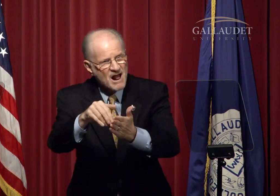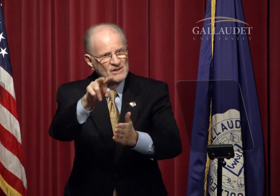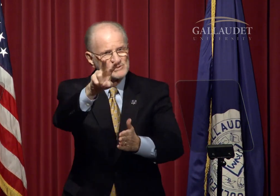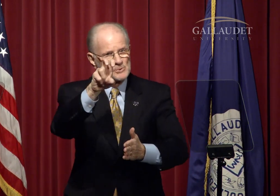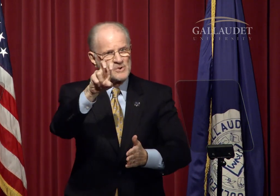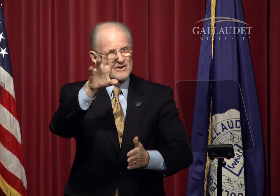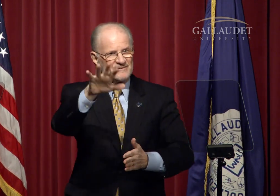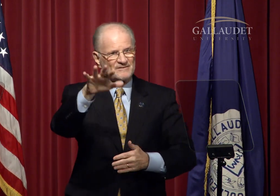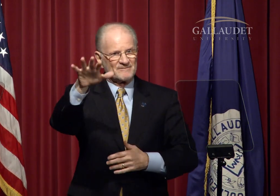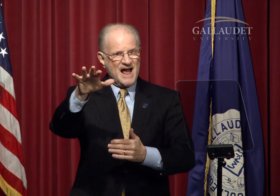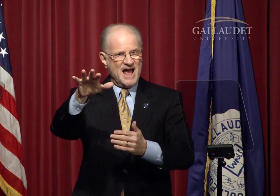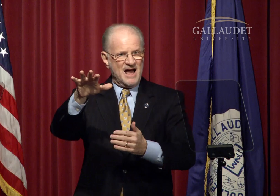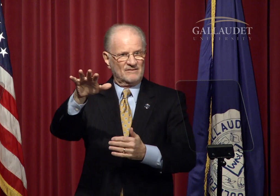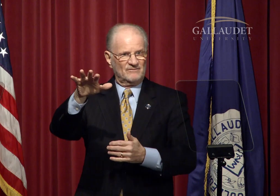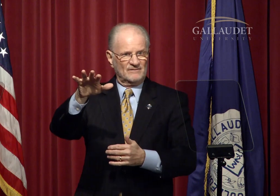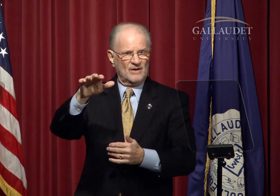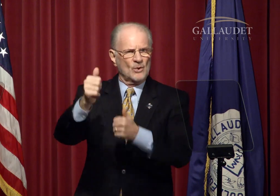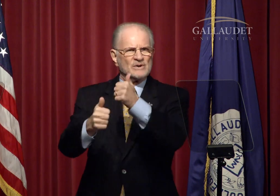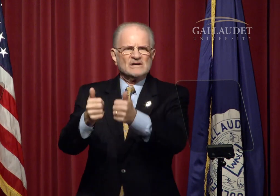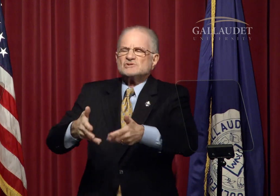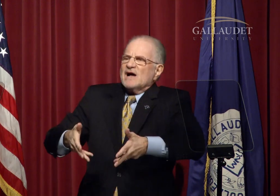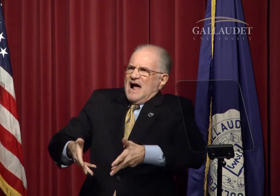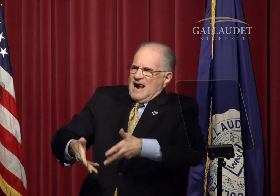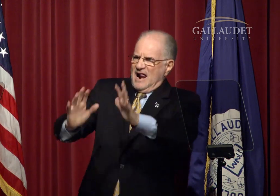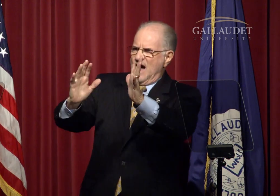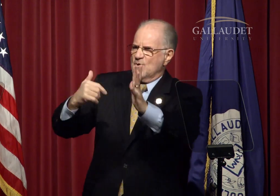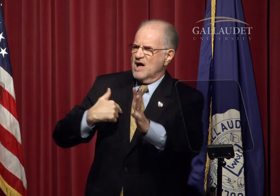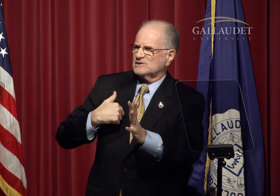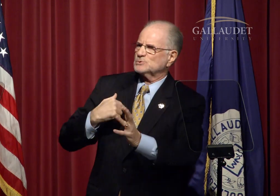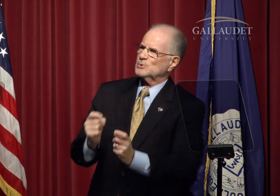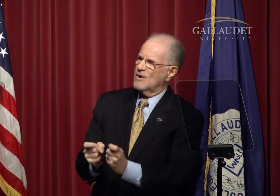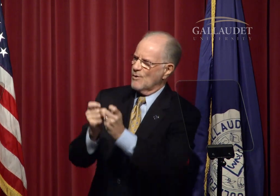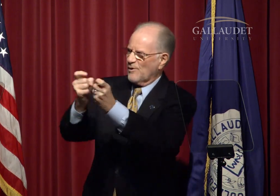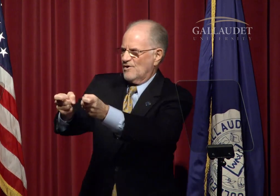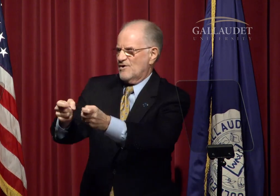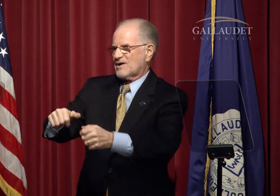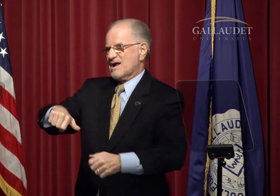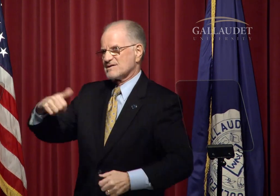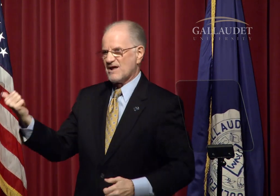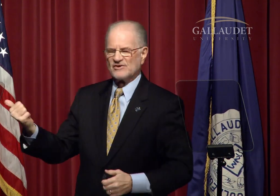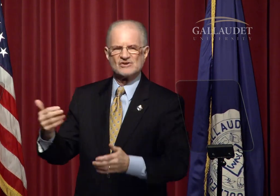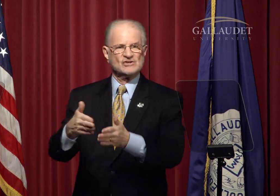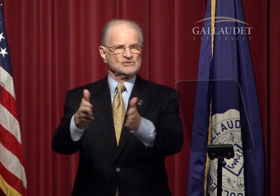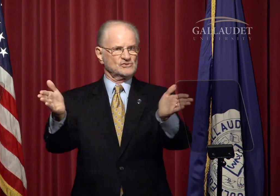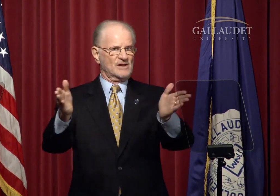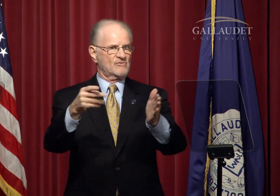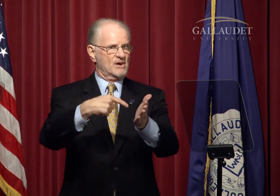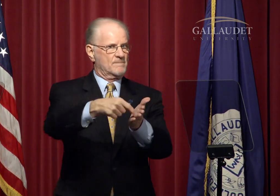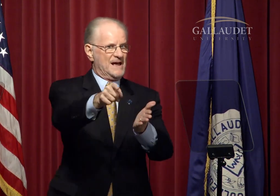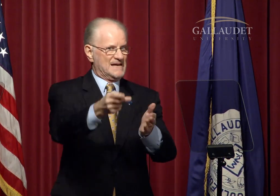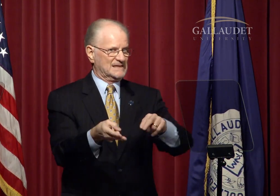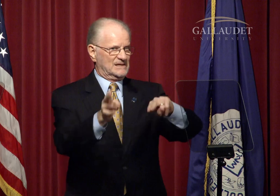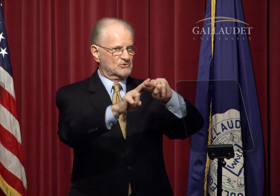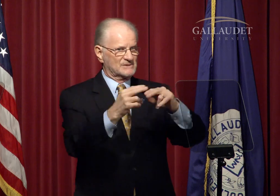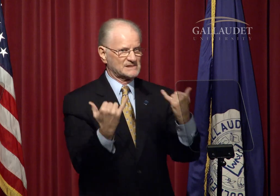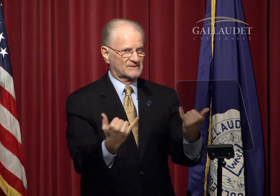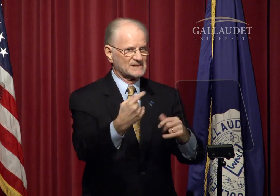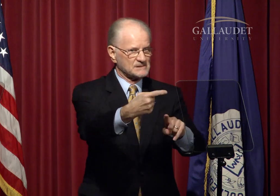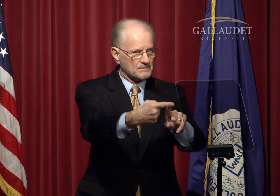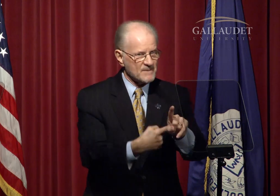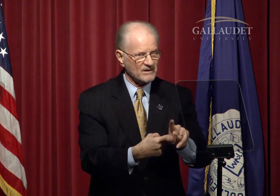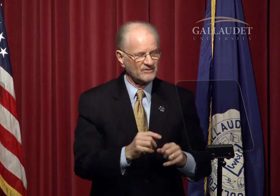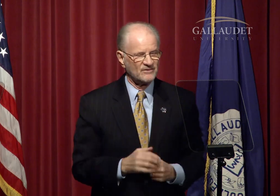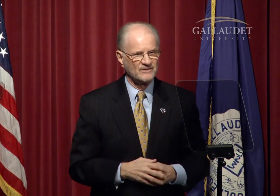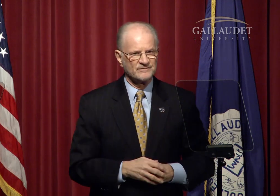to $120,225 million which allowed us